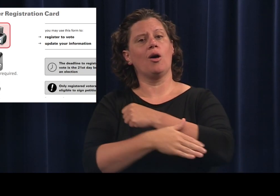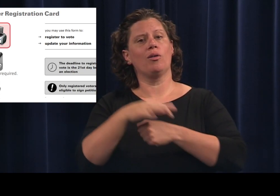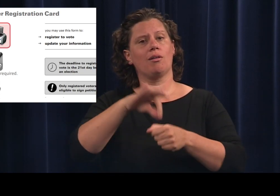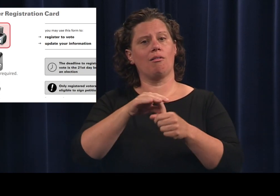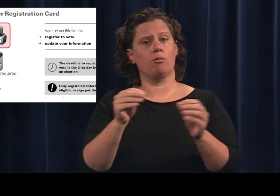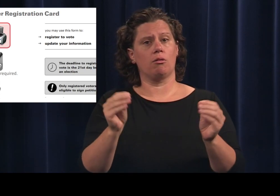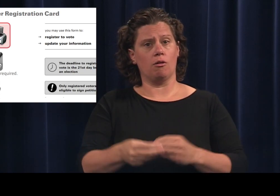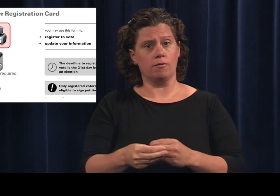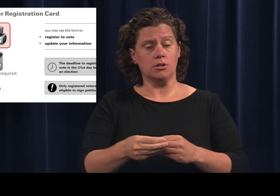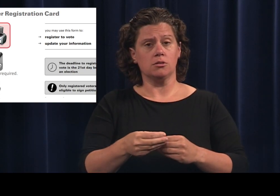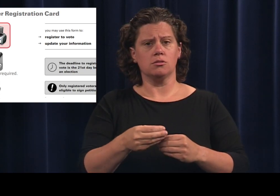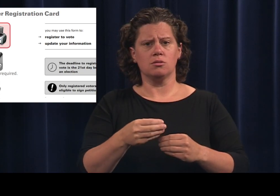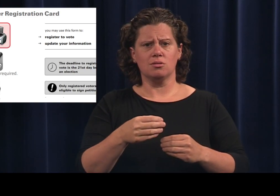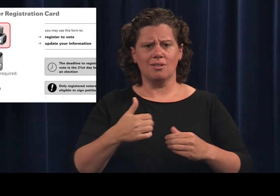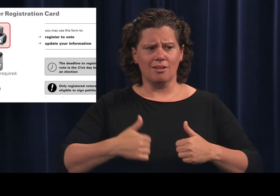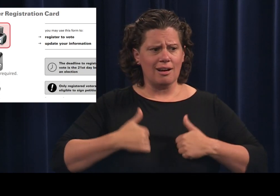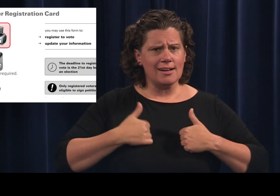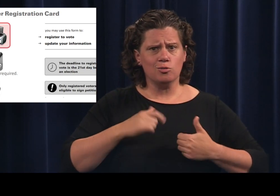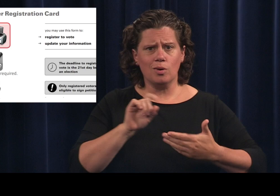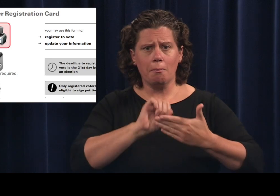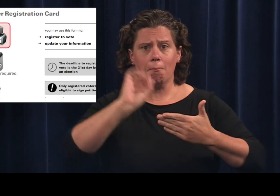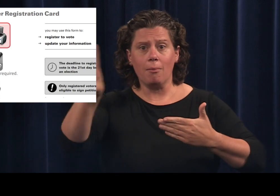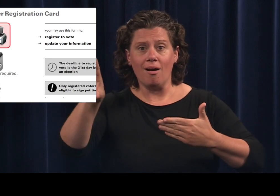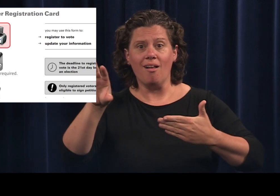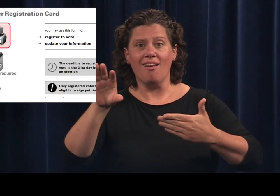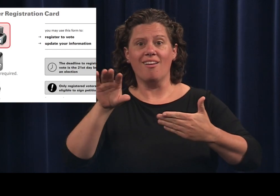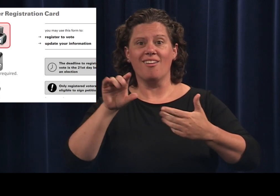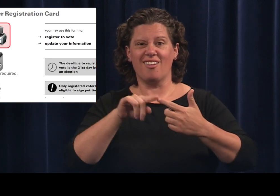The address for this office will be printed